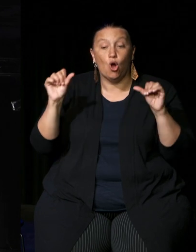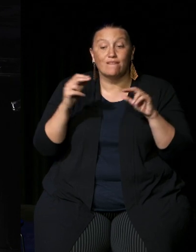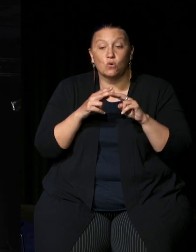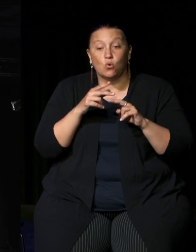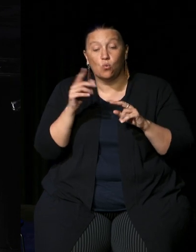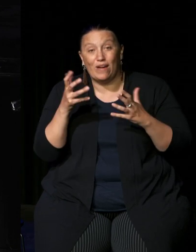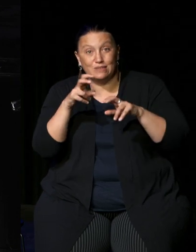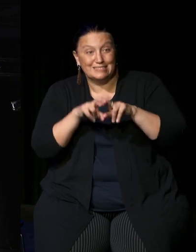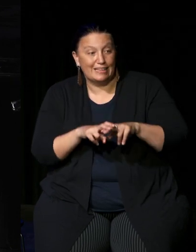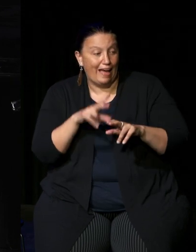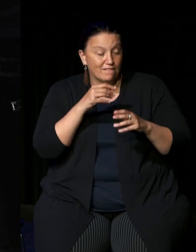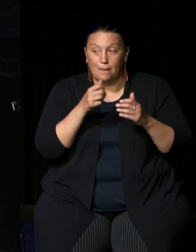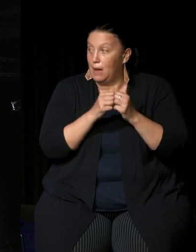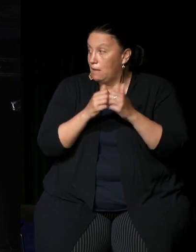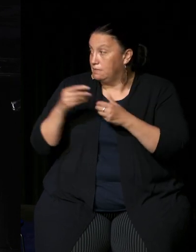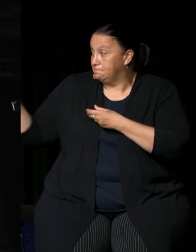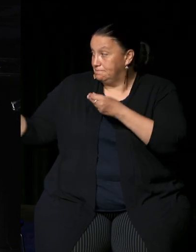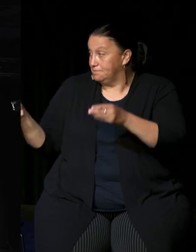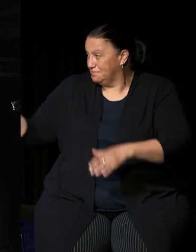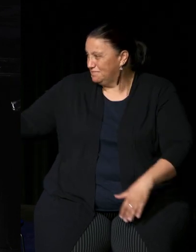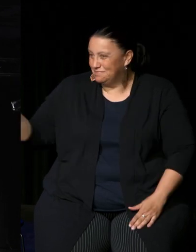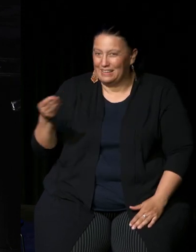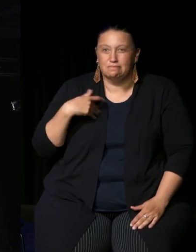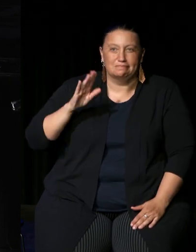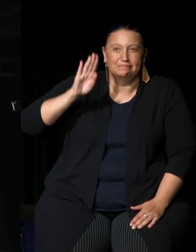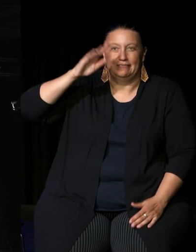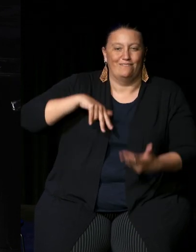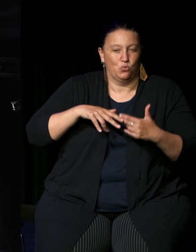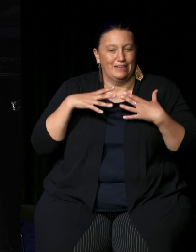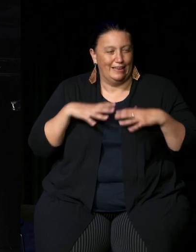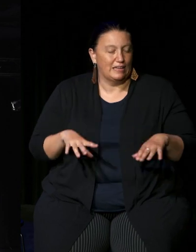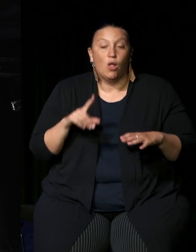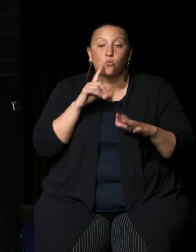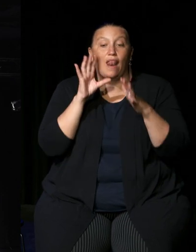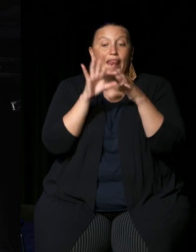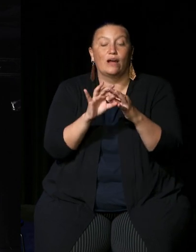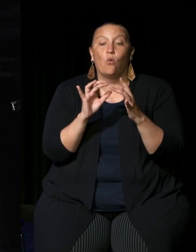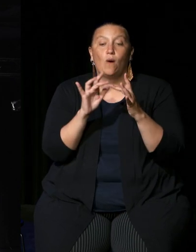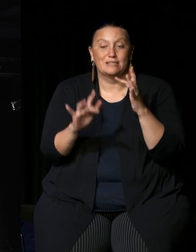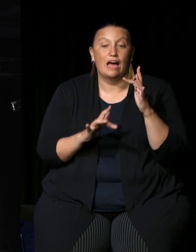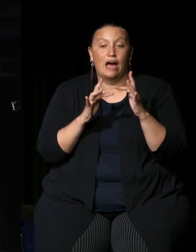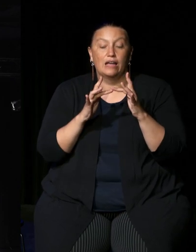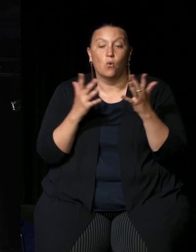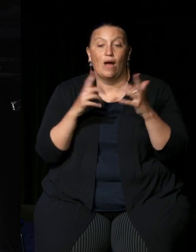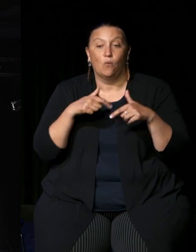of QR codes going around the place and this will take you to the website that we are running at the